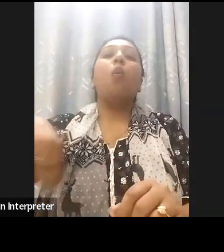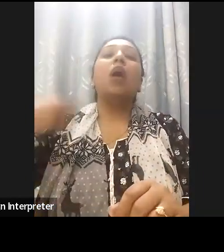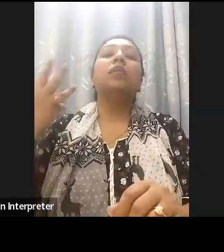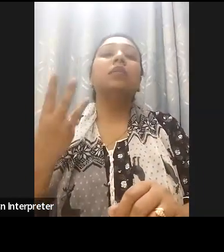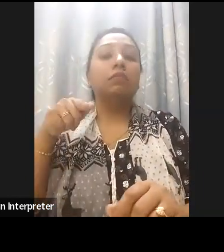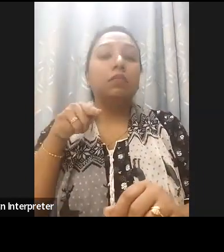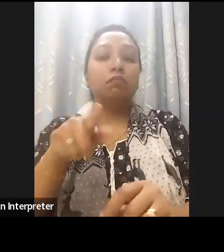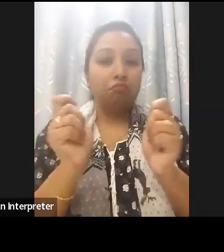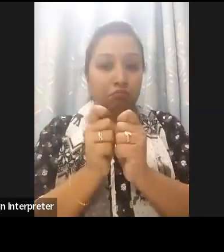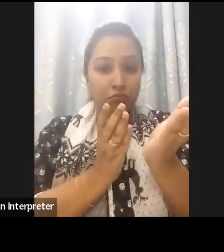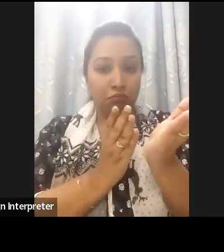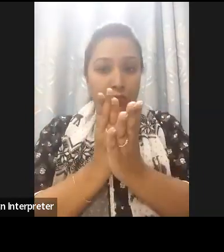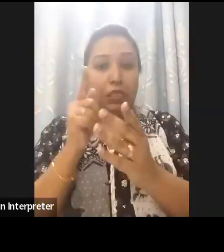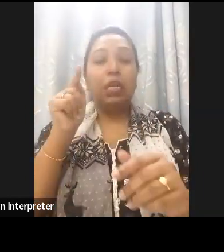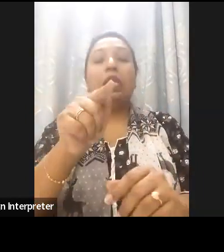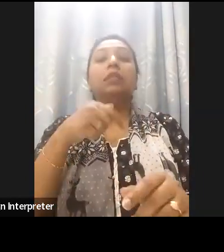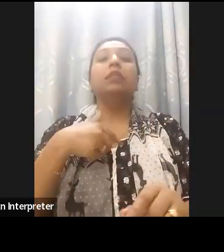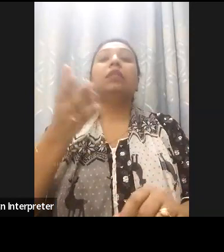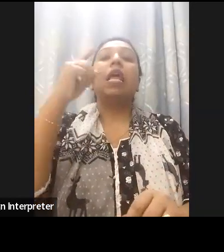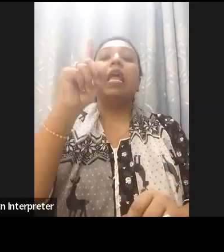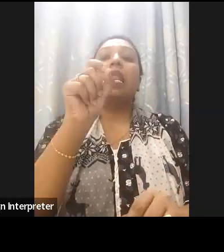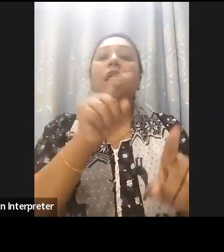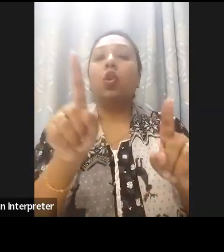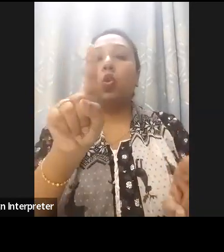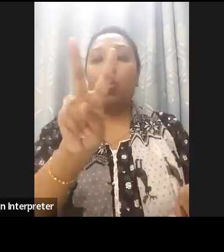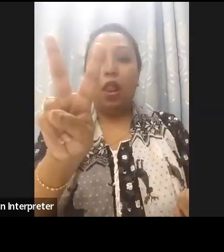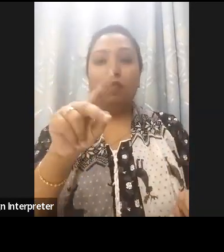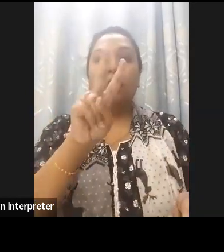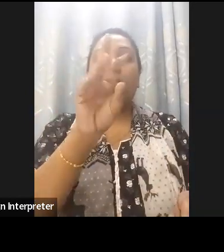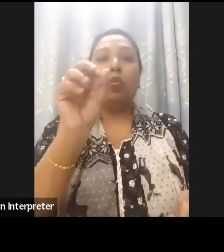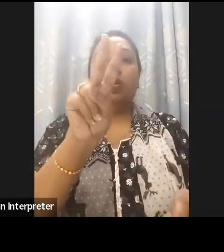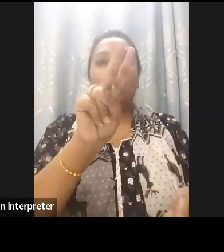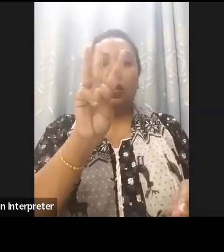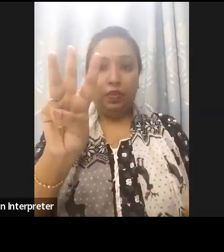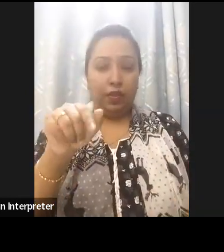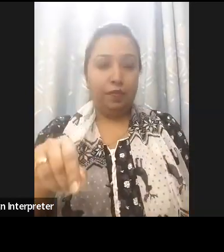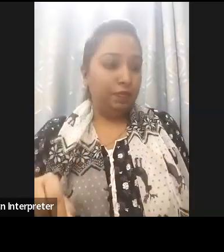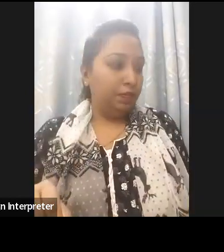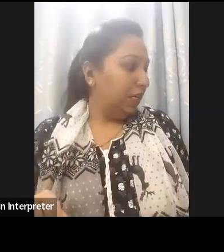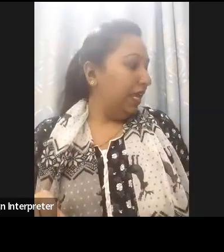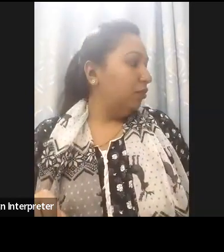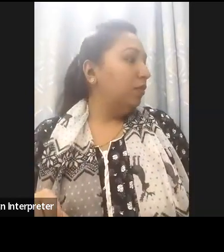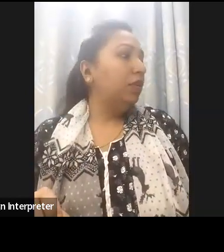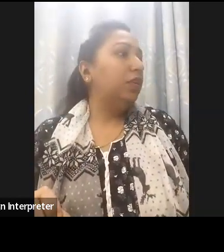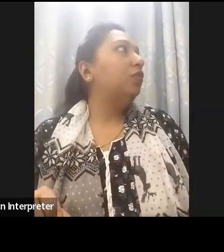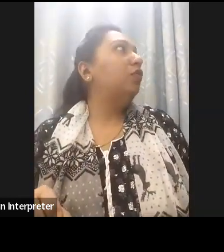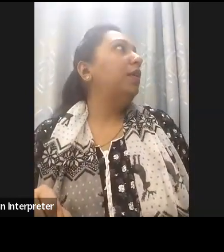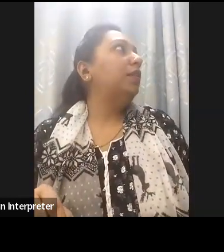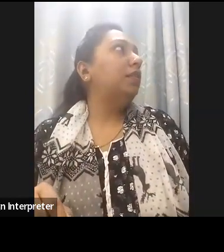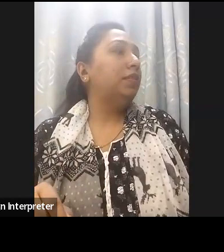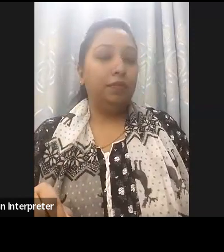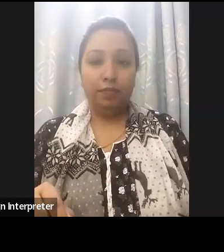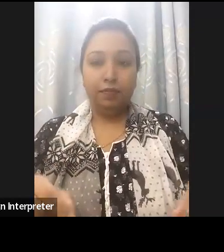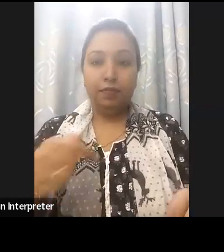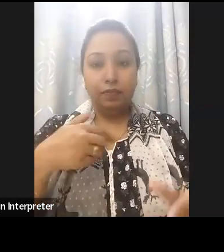be on October 10th to 12th 2023 in Washington DC. And the last program I would like to address is